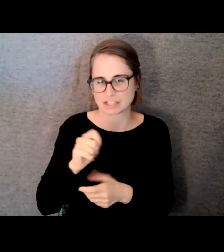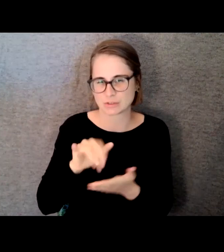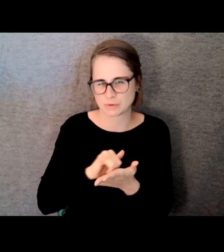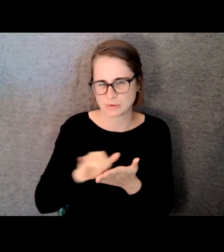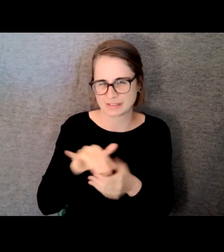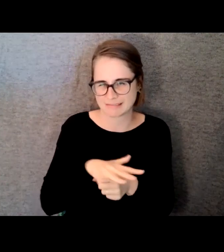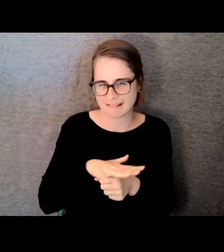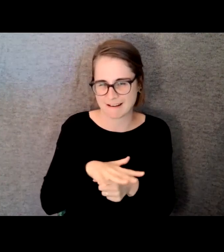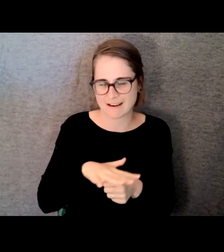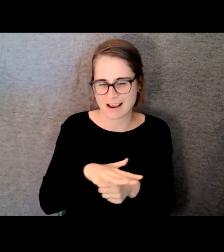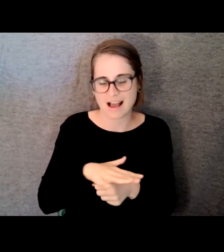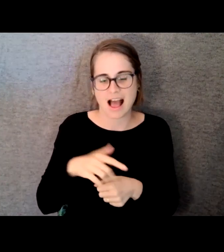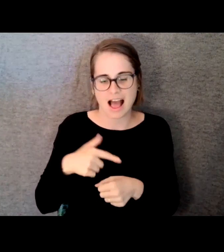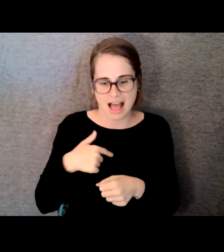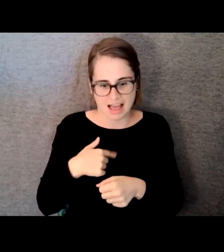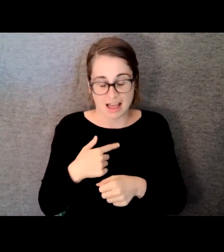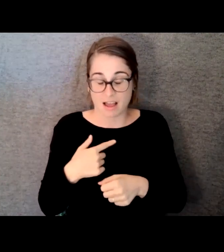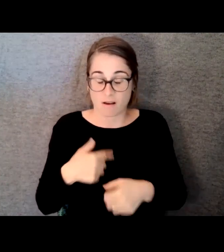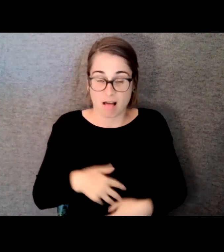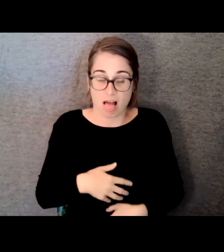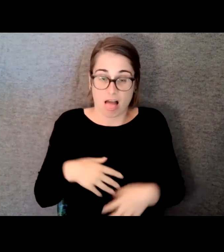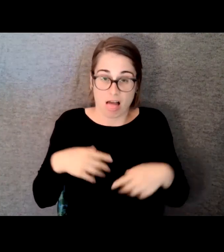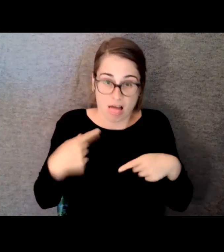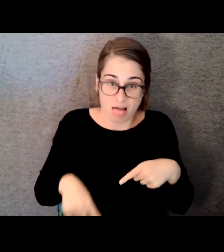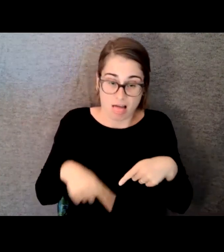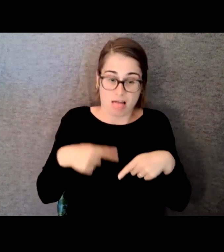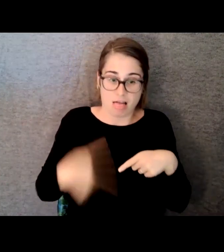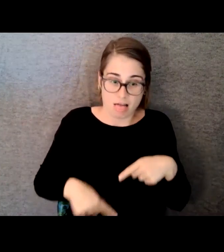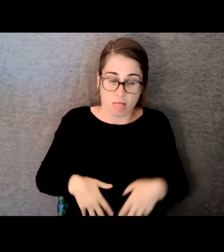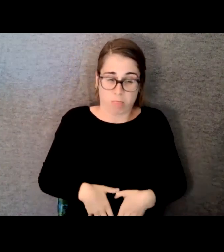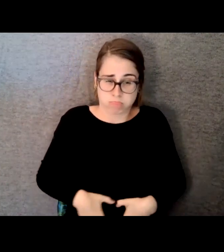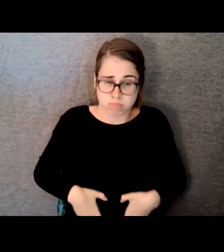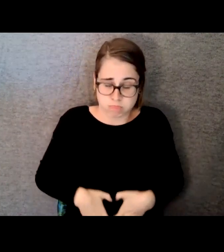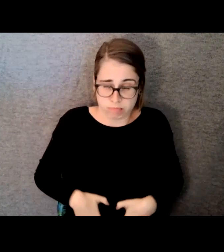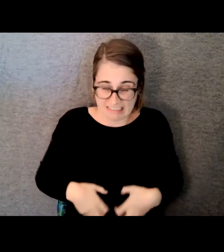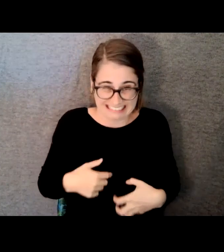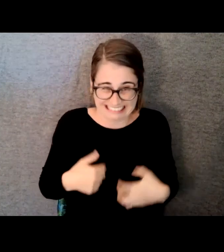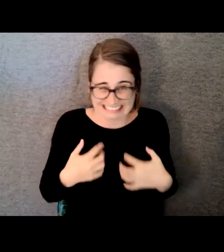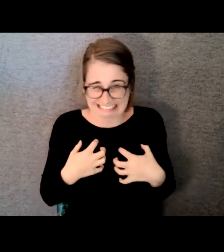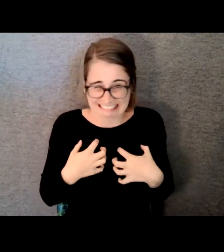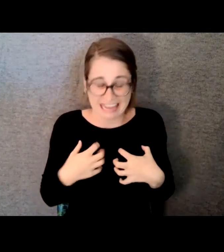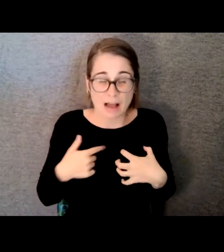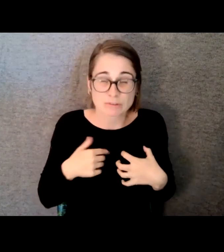over the place. I was so nervous. And petrified. And every cell in my body was telling me,